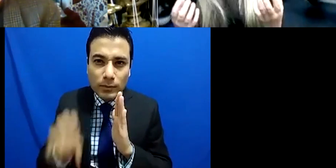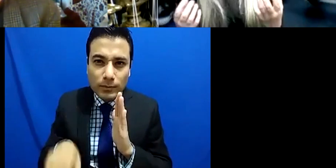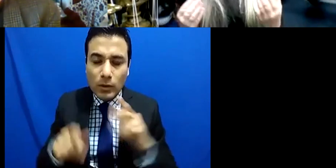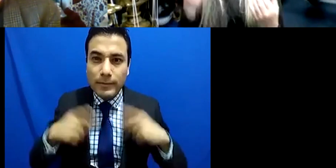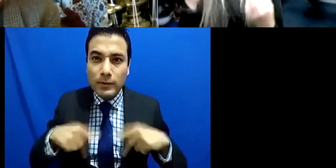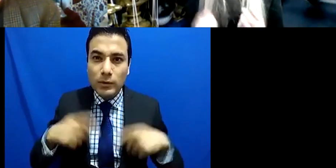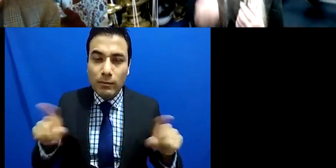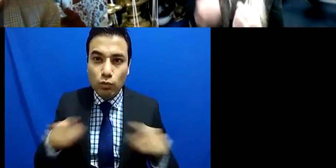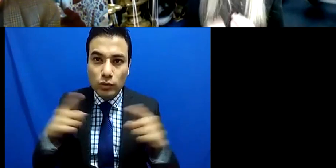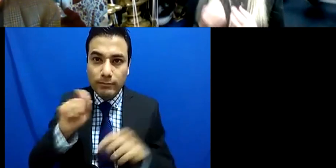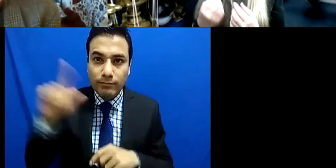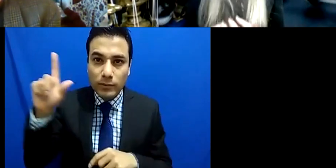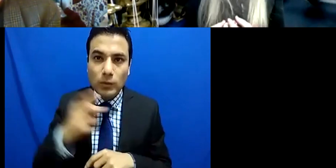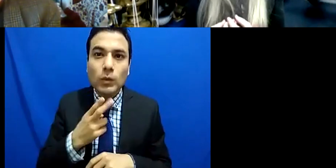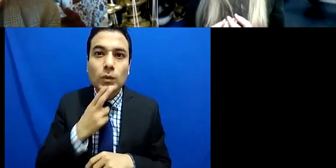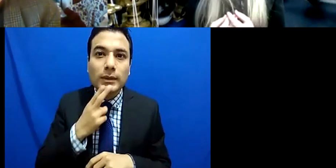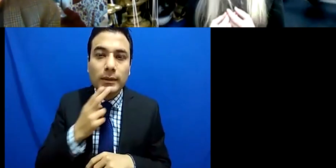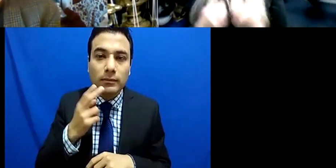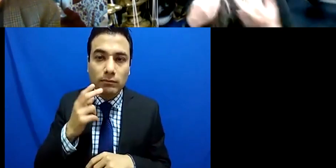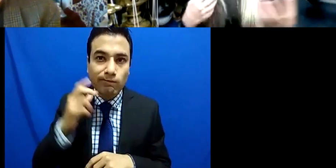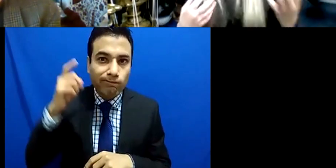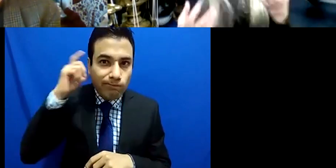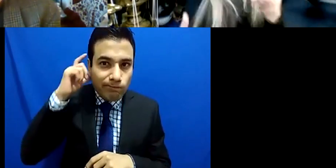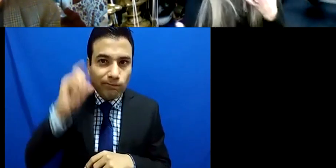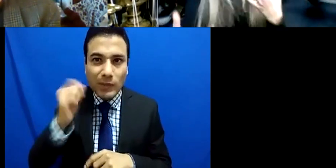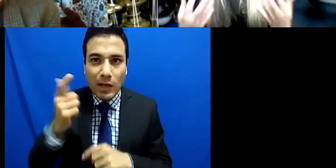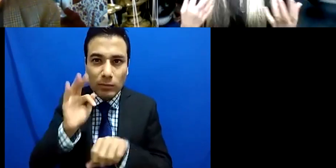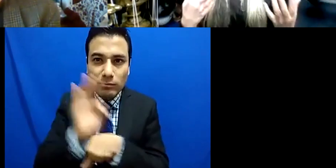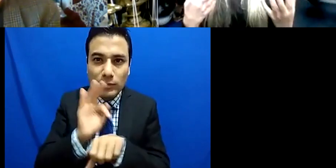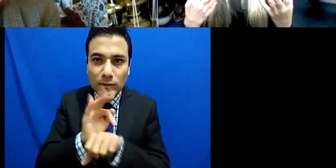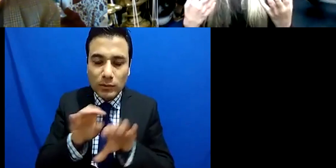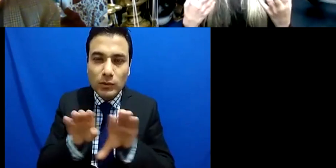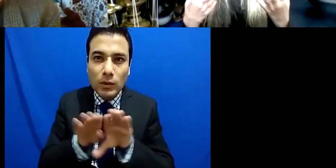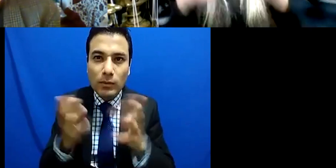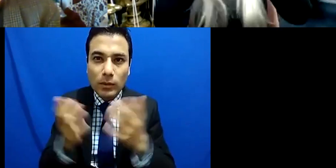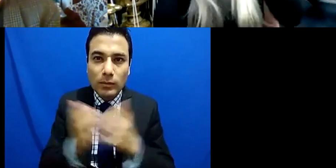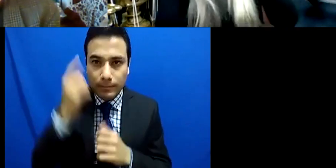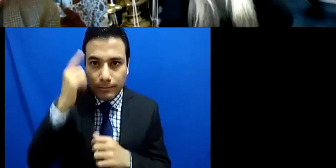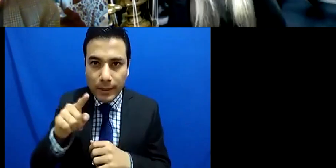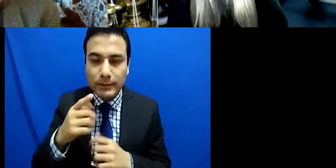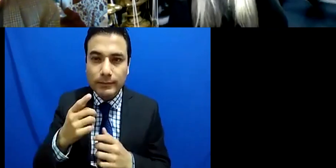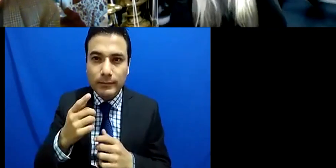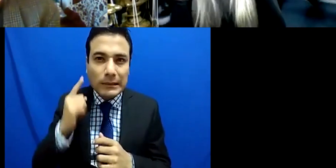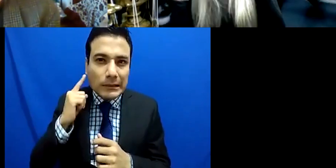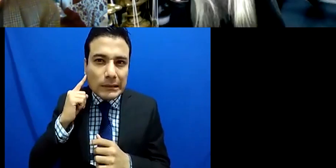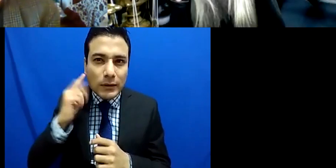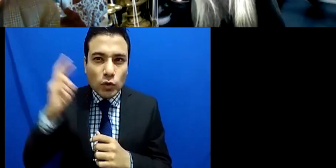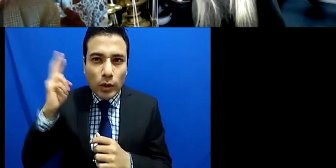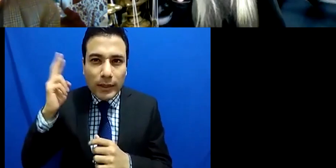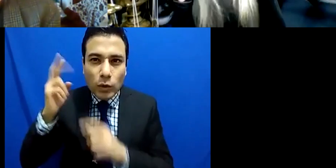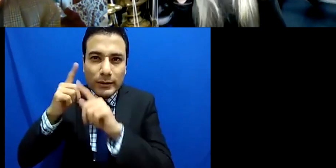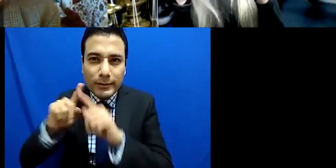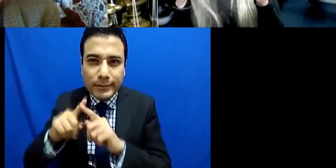has gone an awful long way to understanding now what hearing and therefore listening is all about